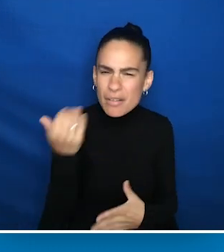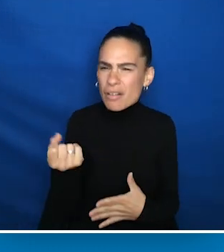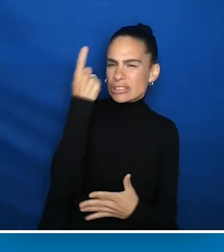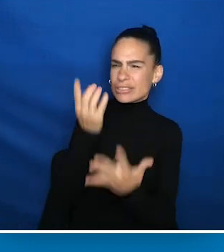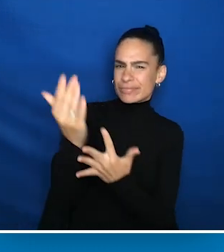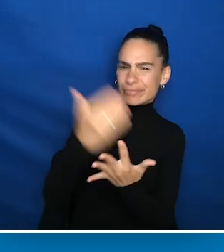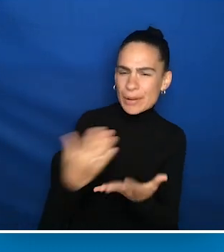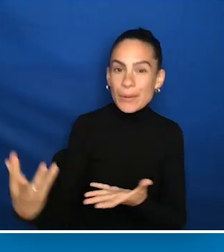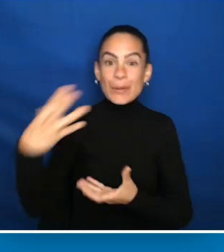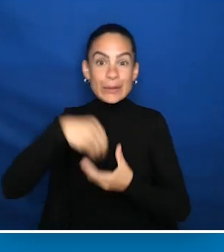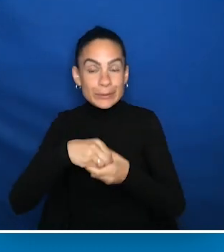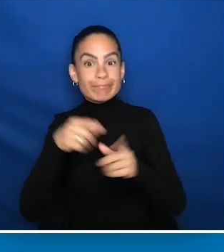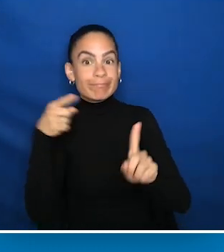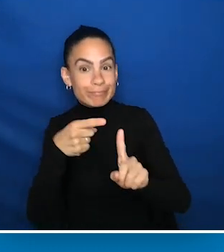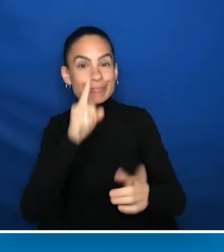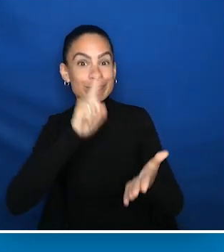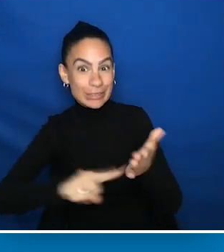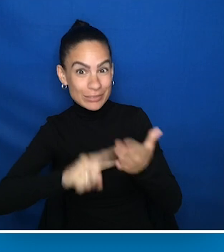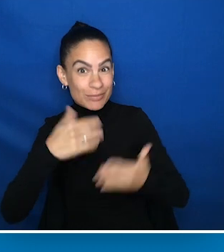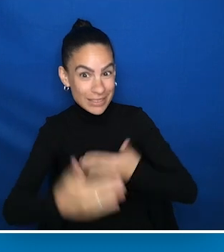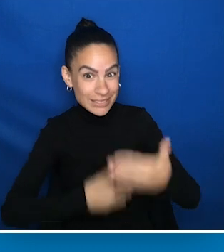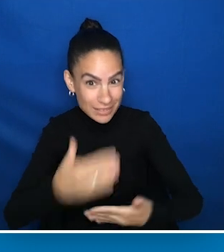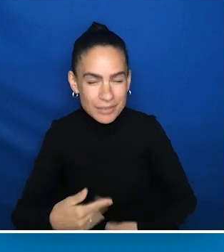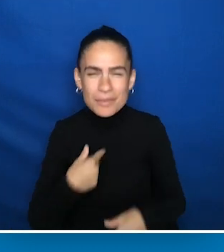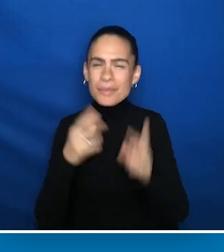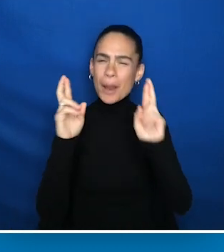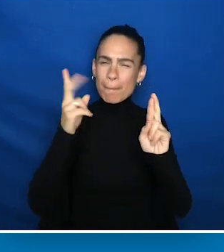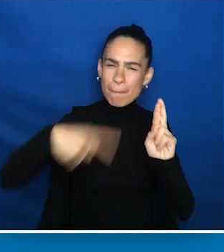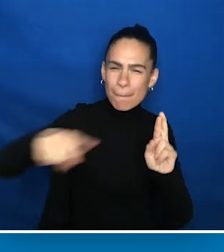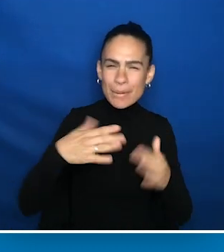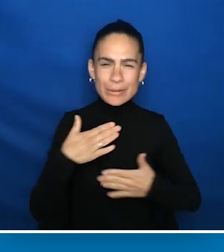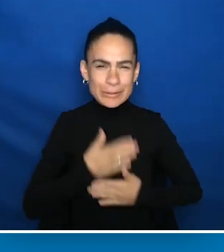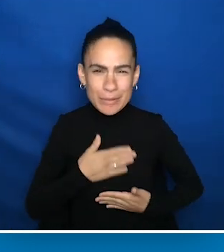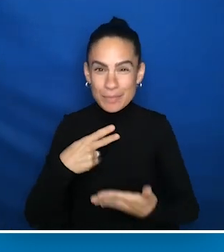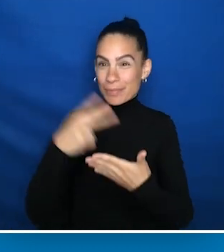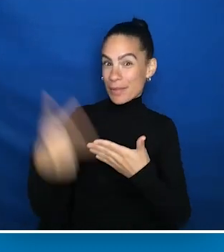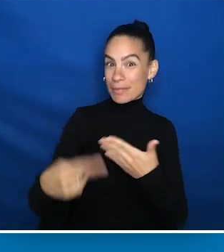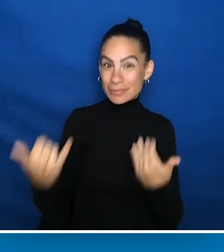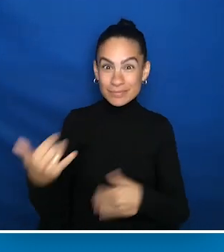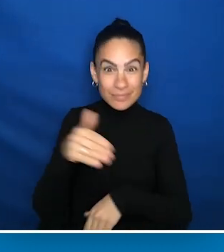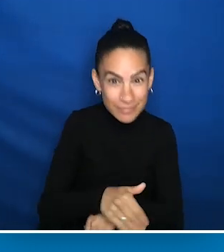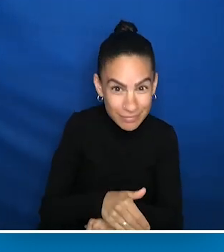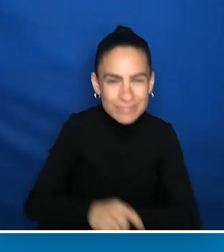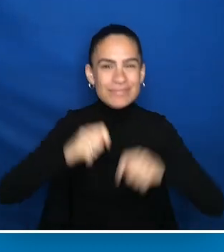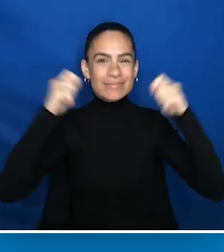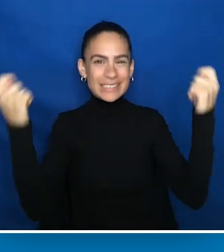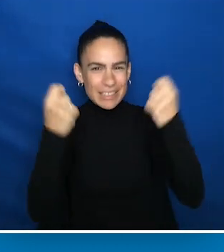to promote better understanding and inclusion in the research process. I hope you'll enjoy the program tonight